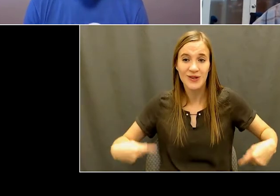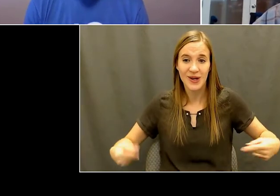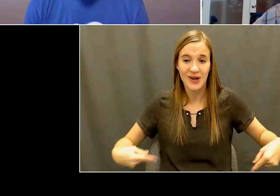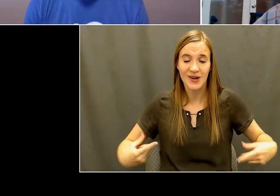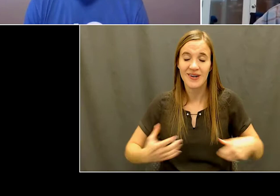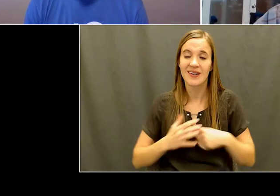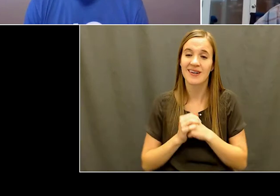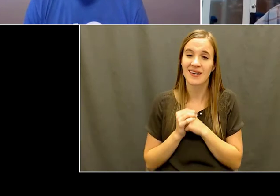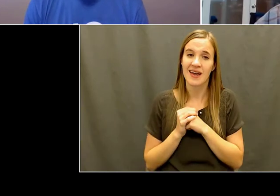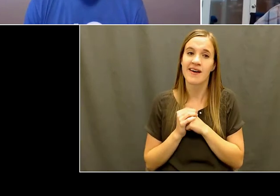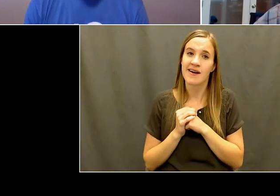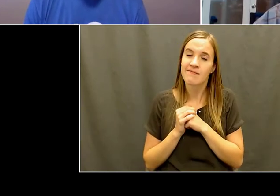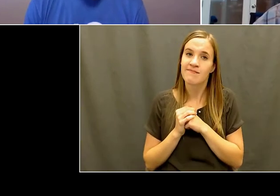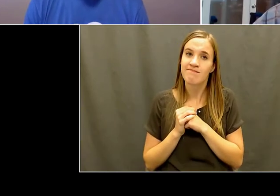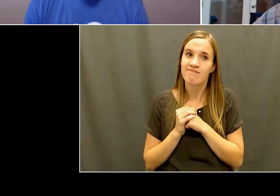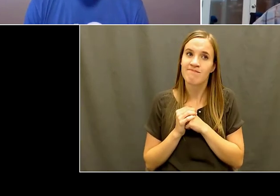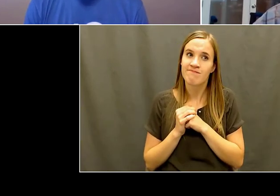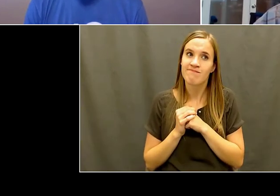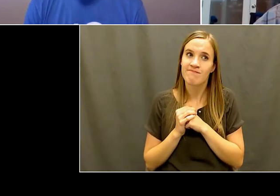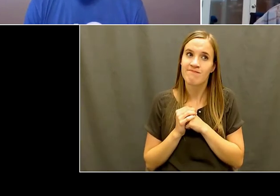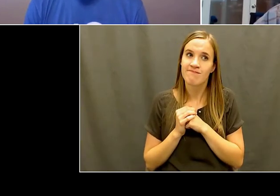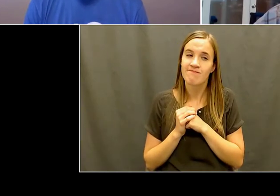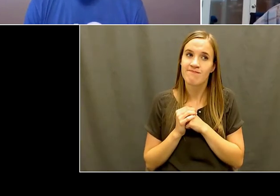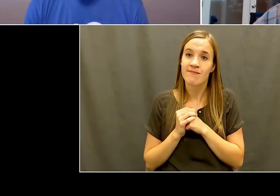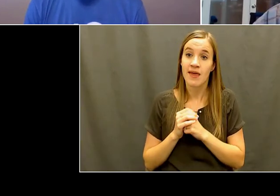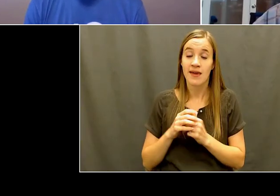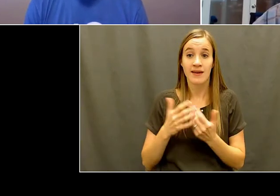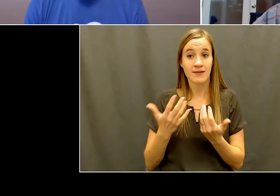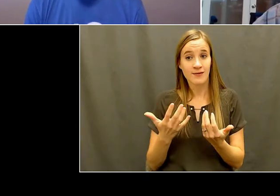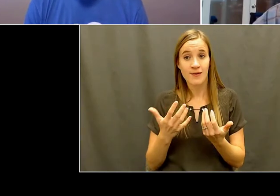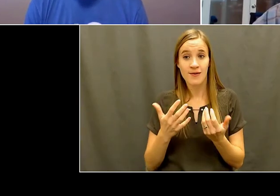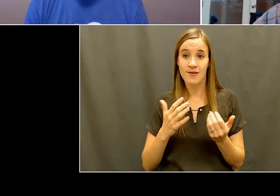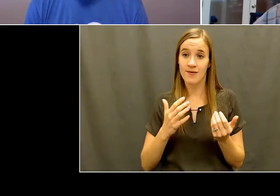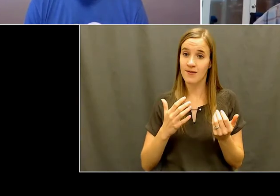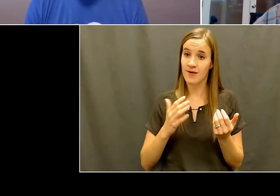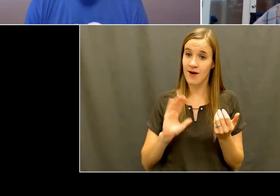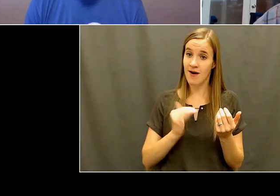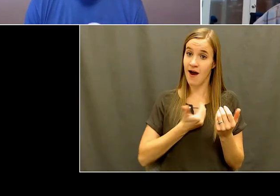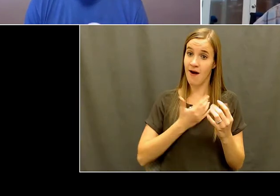know, as wonderful as the camp has been and what it's had the